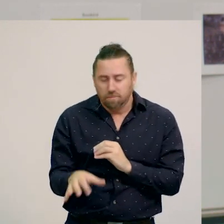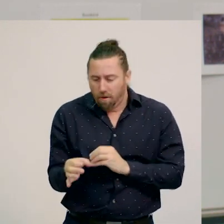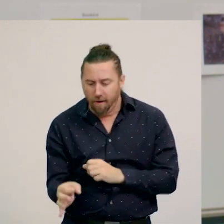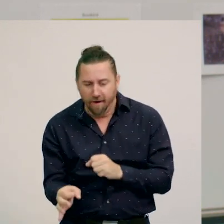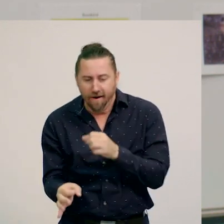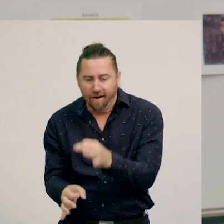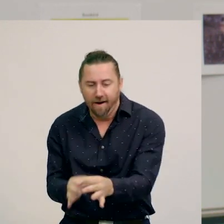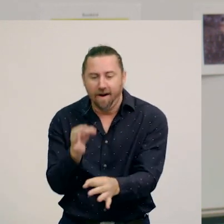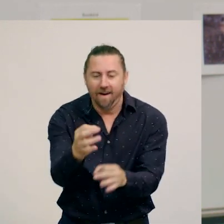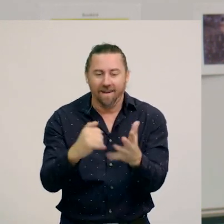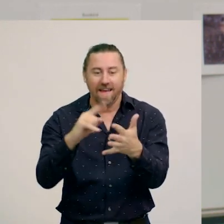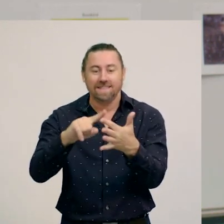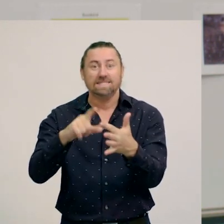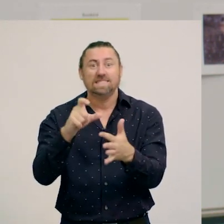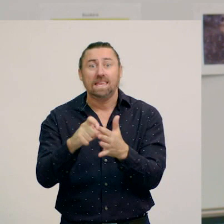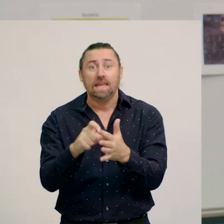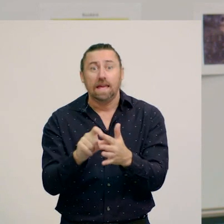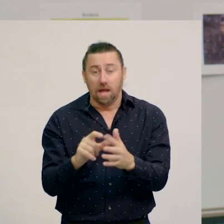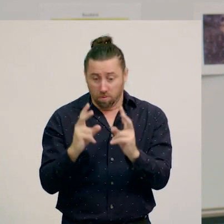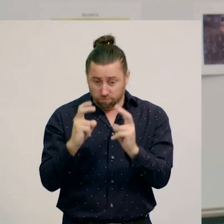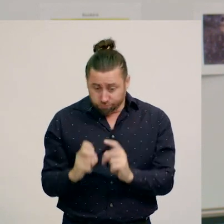From these seeds, new trees can grow.